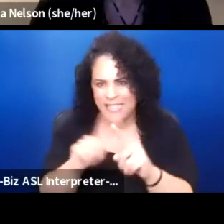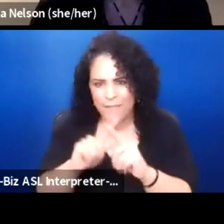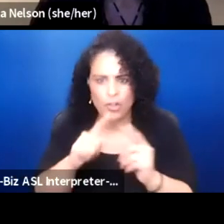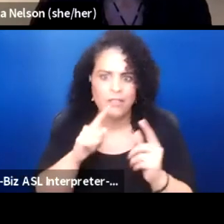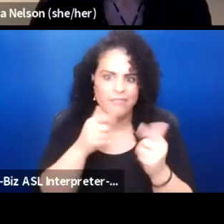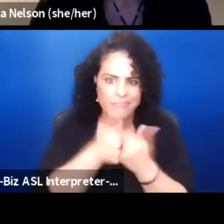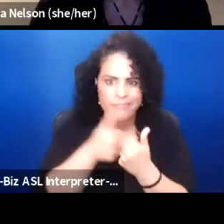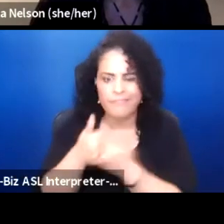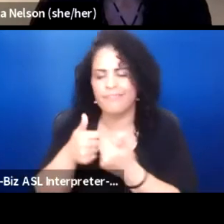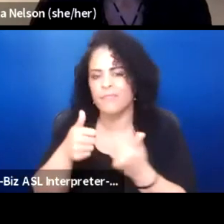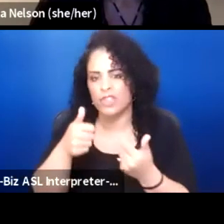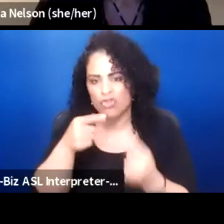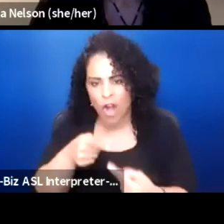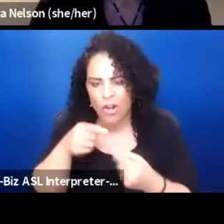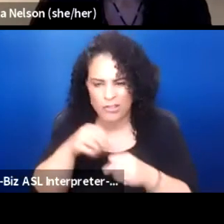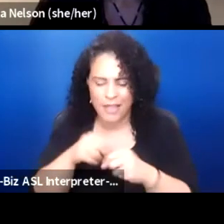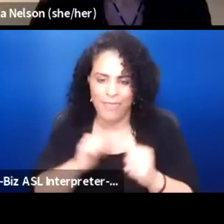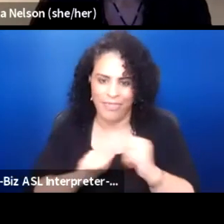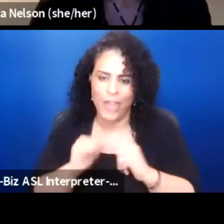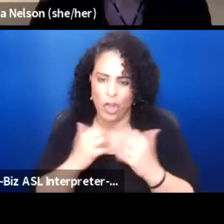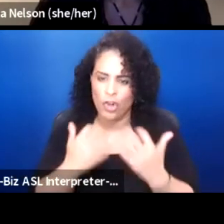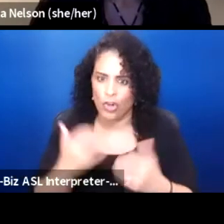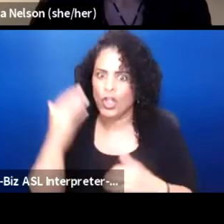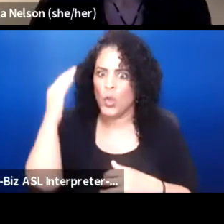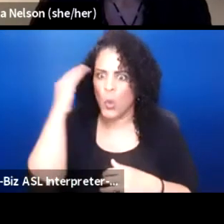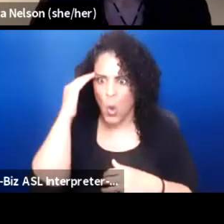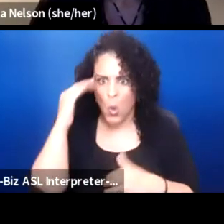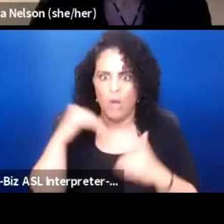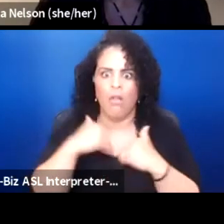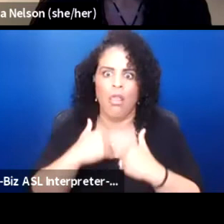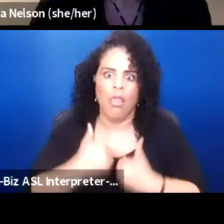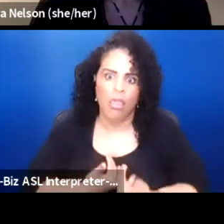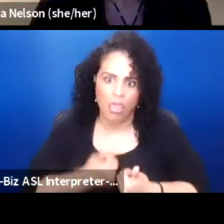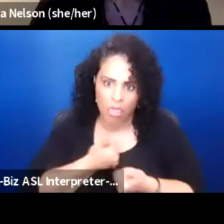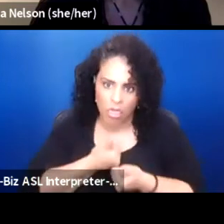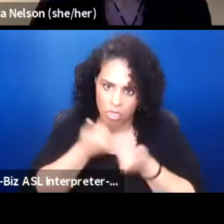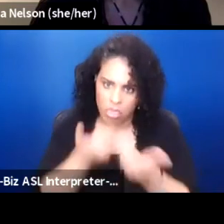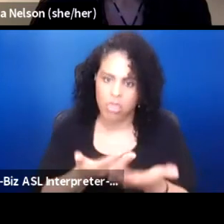So he knows the wear and tear it puts on a person